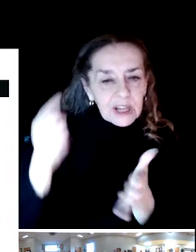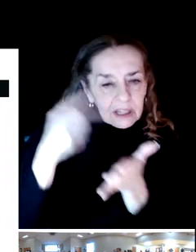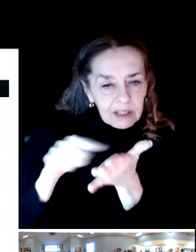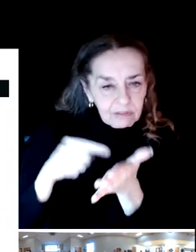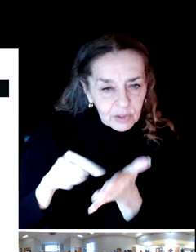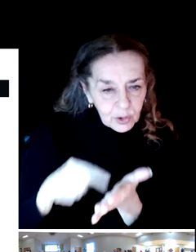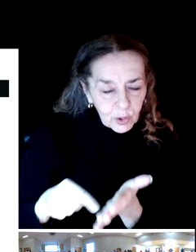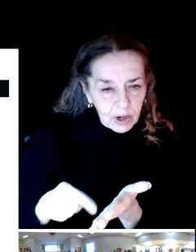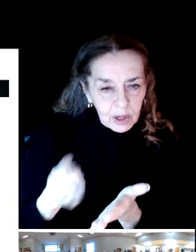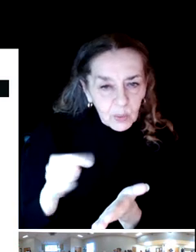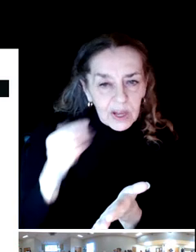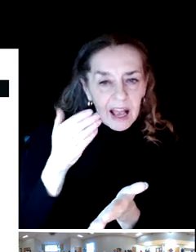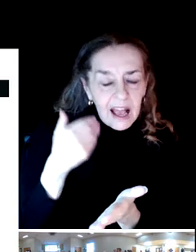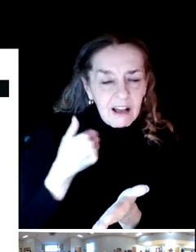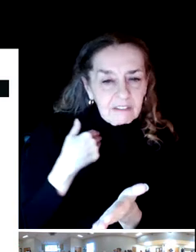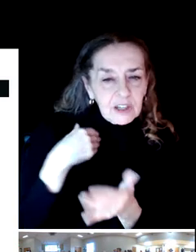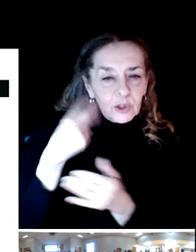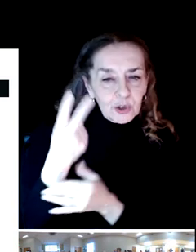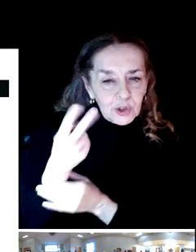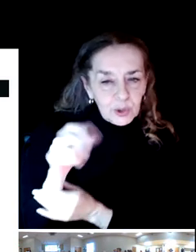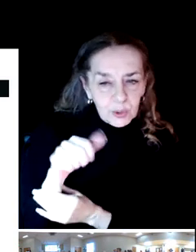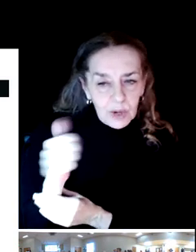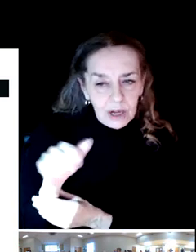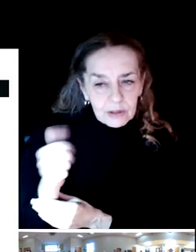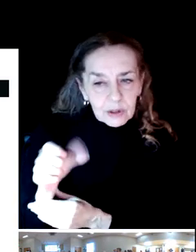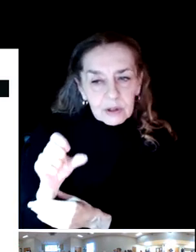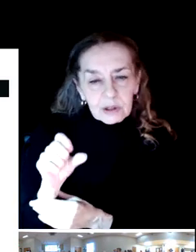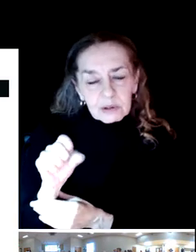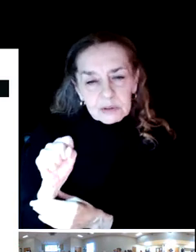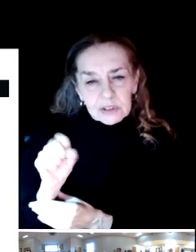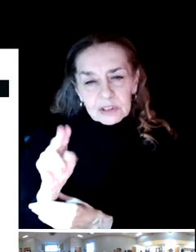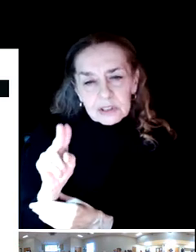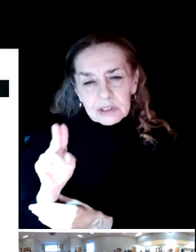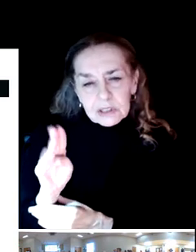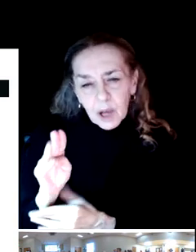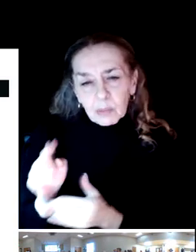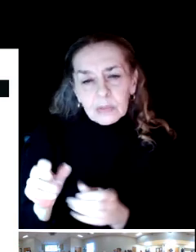We have two other sub-consultants that may be of interest